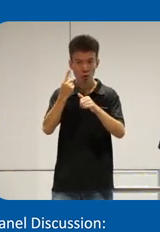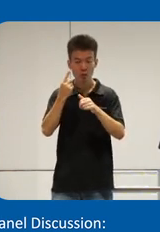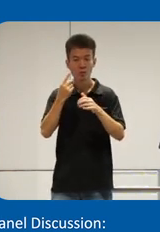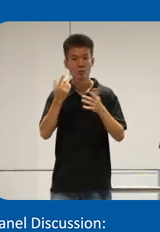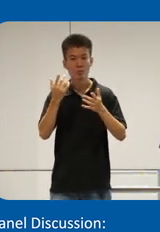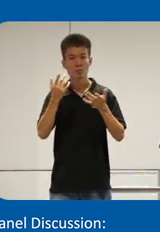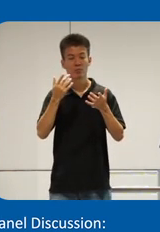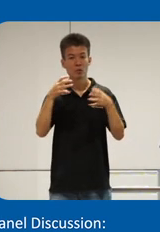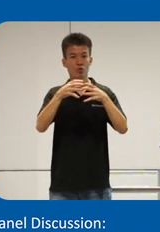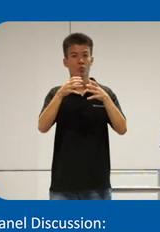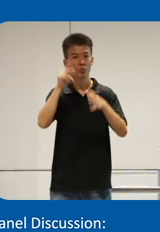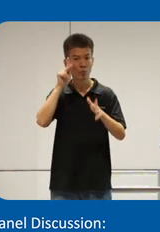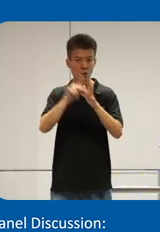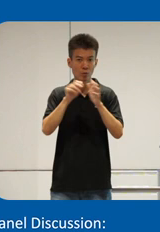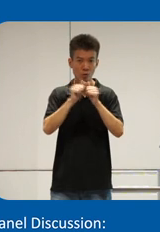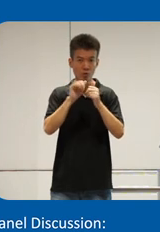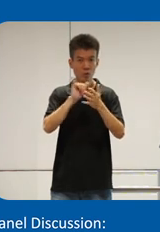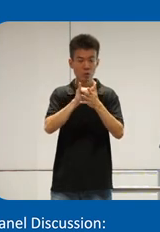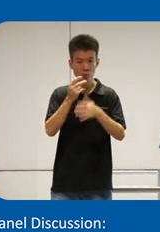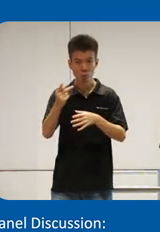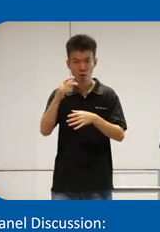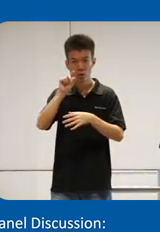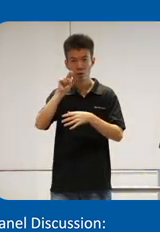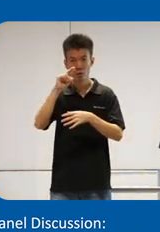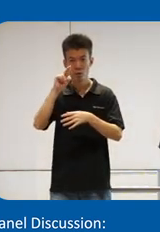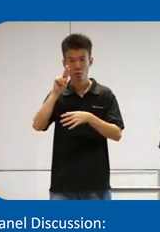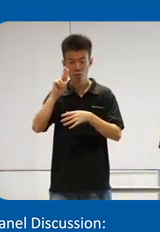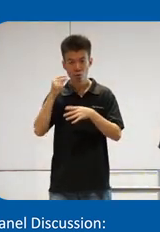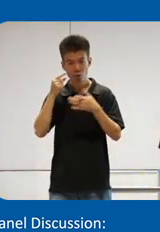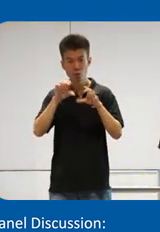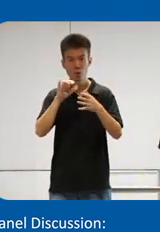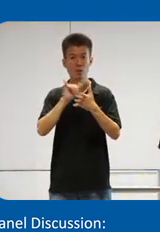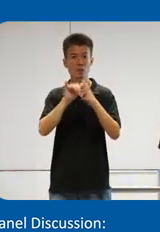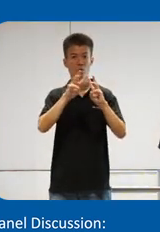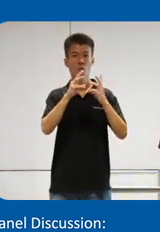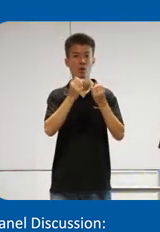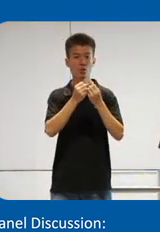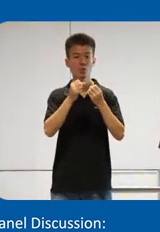group photo with a Property Guru if I'm not wrong and uh so we do conduct workshops in our programs